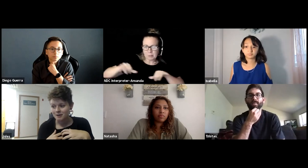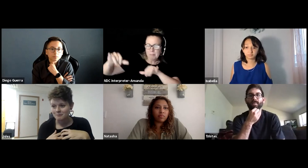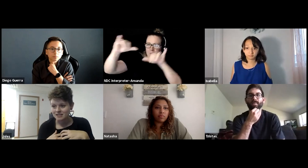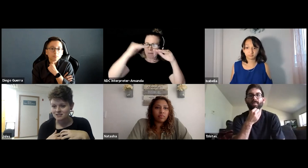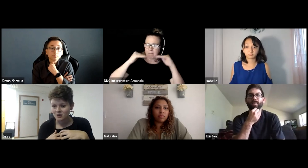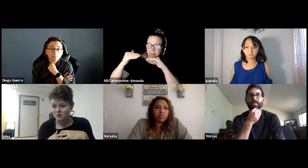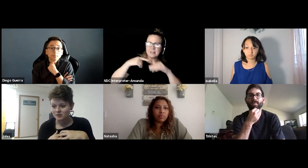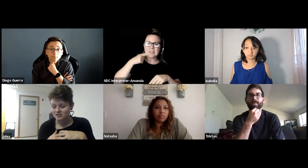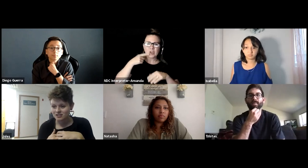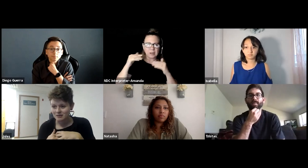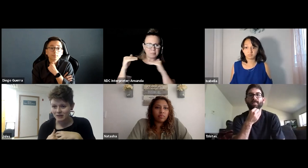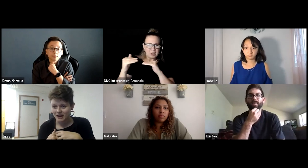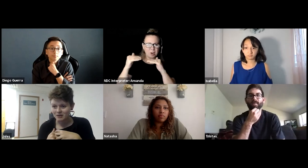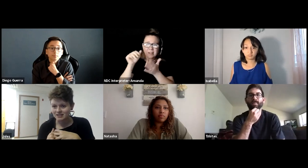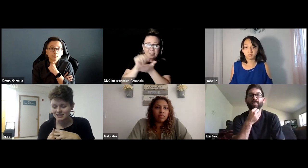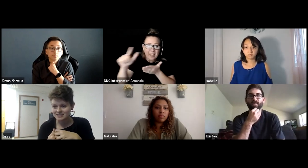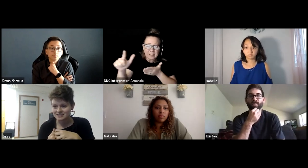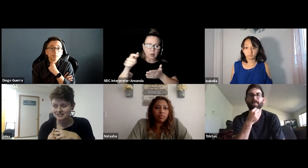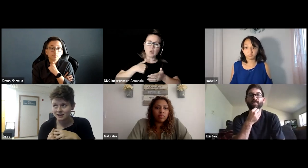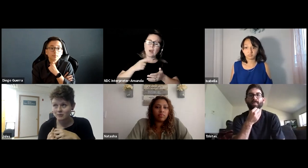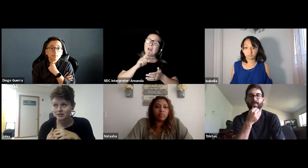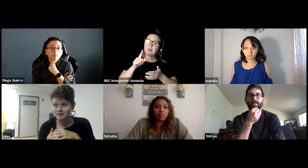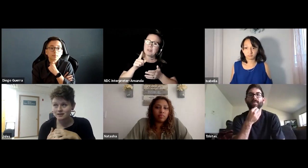And so that's just something I would -- that